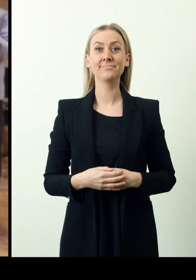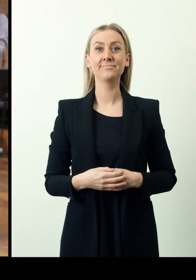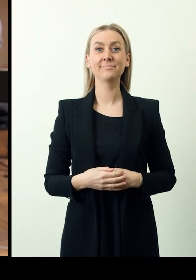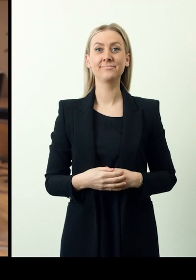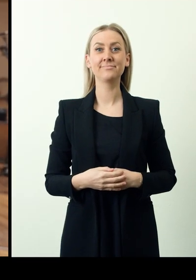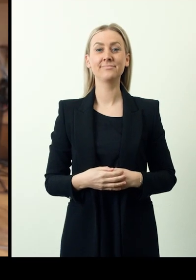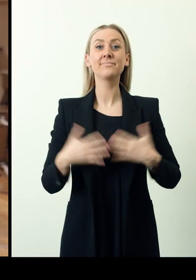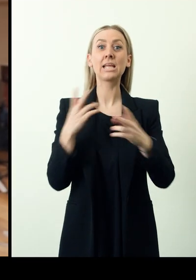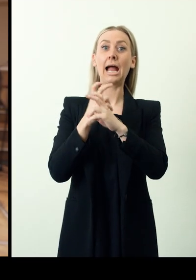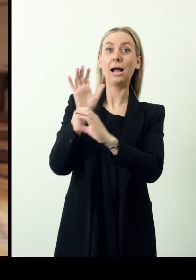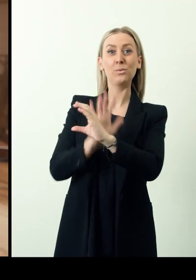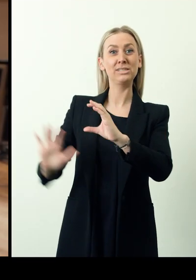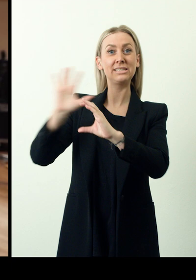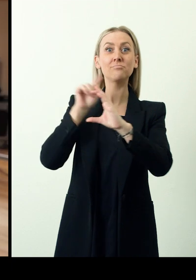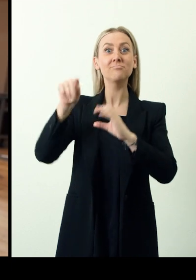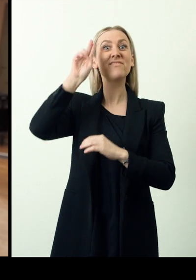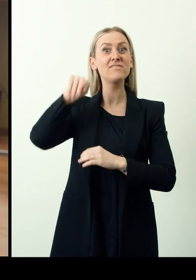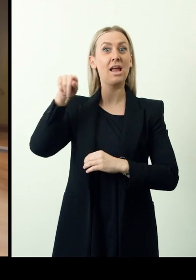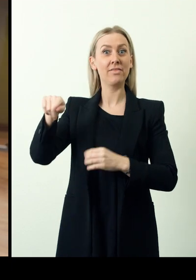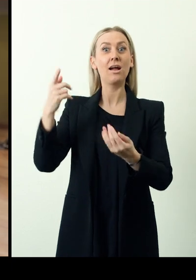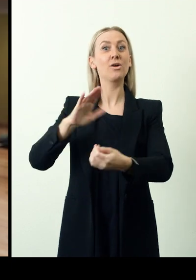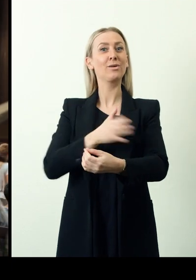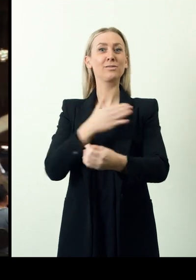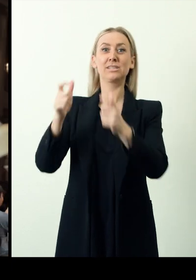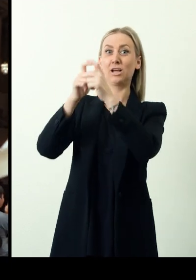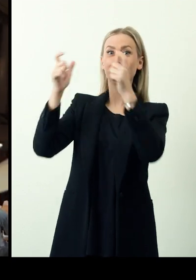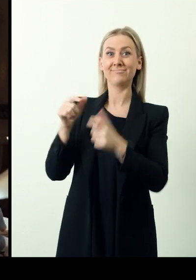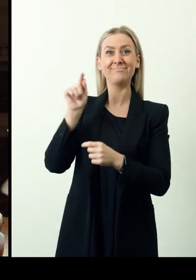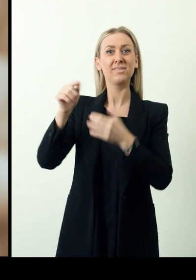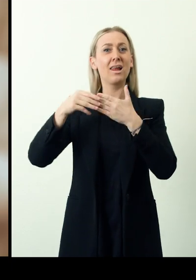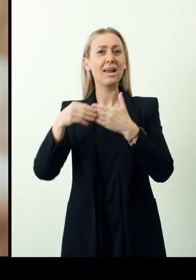Since 2019 The Wiener Konzerthaus, one of the leading concert halls in Austria,